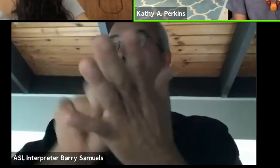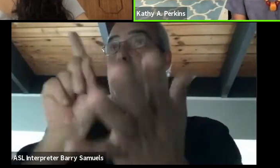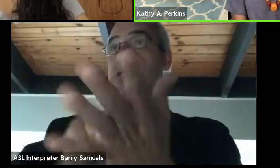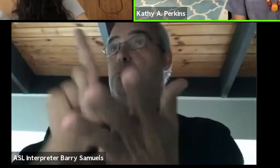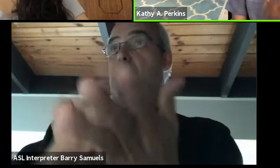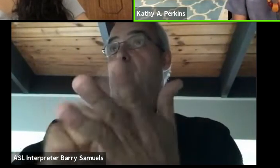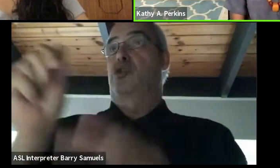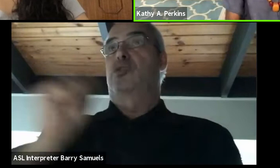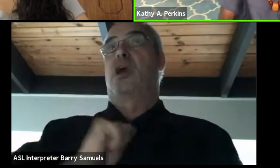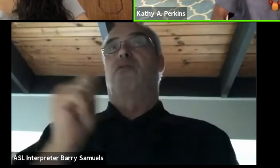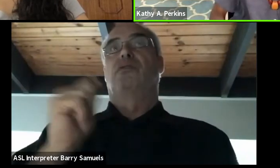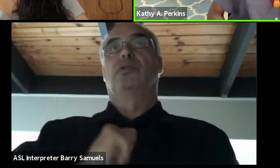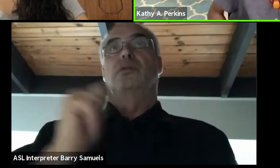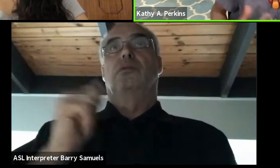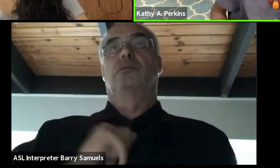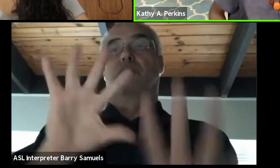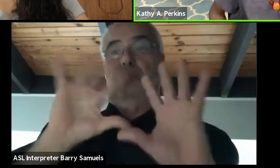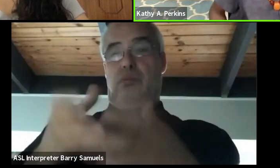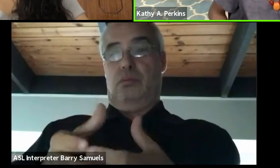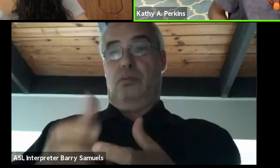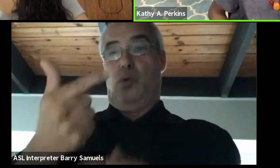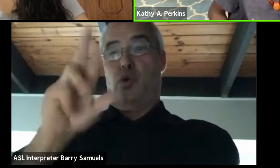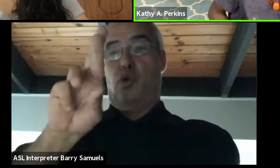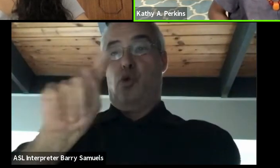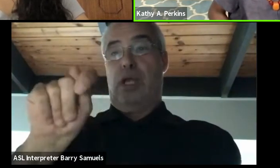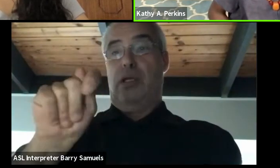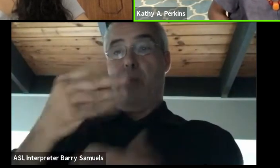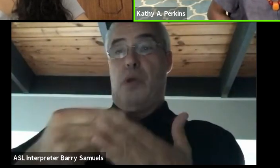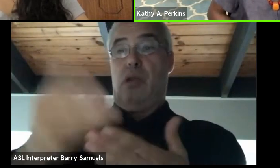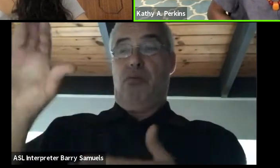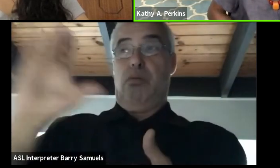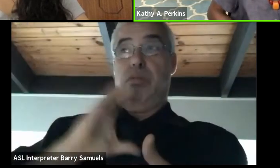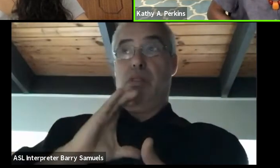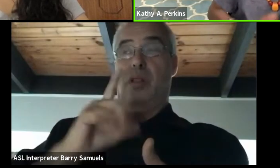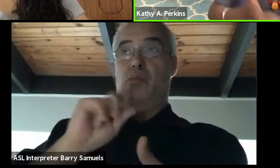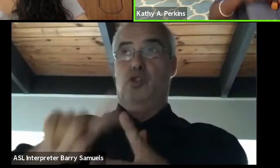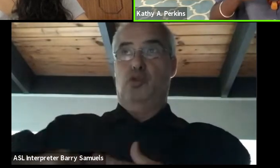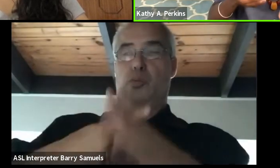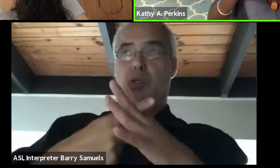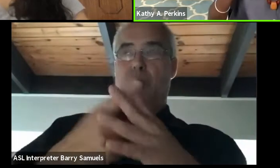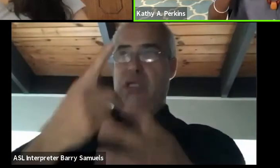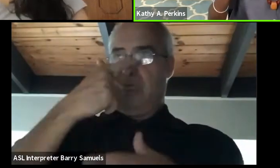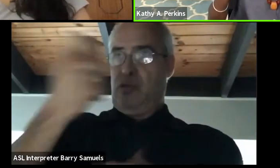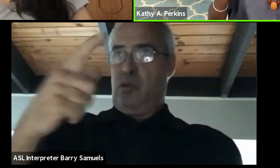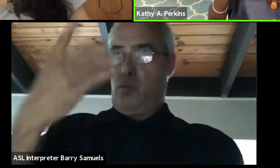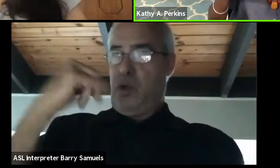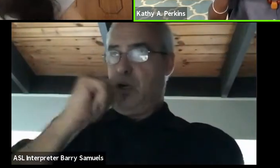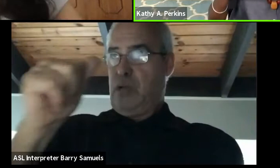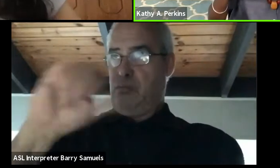They had gotten this huge grant. And so that sort of sparked my interest in, okay, why don't I put together a collection of plays